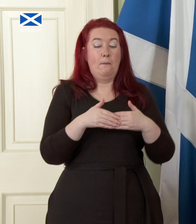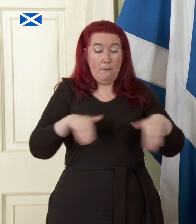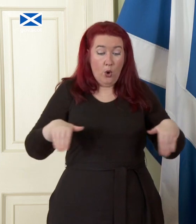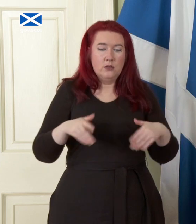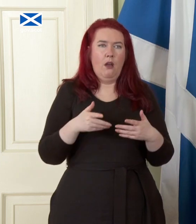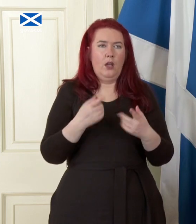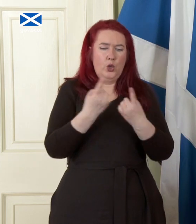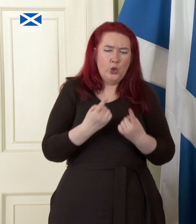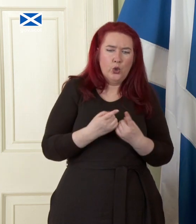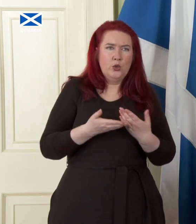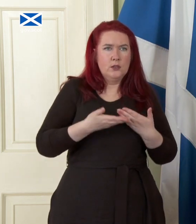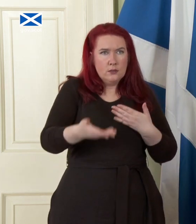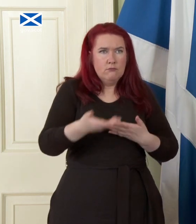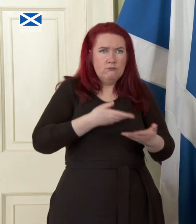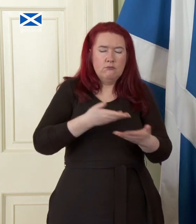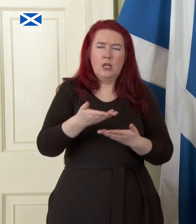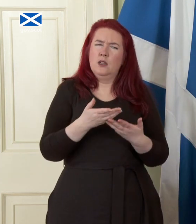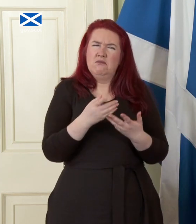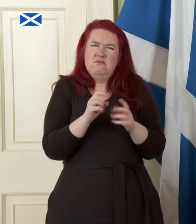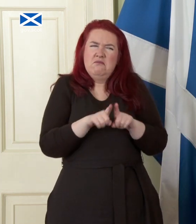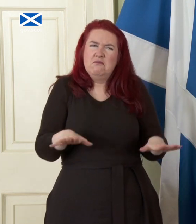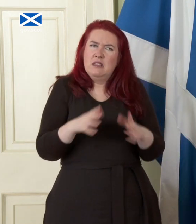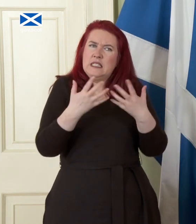wondered what kind of technology because that was an argument we heard an awful lot from the